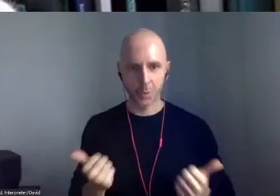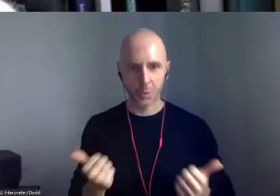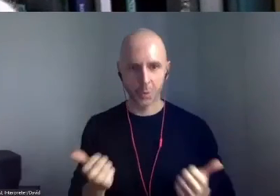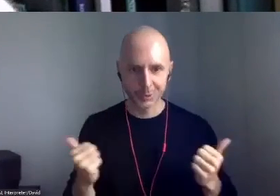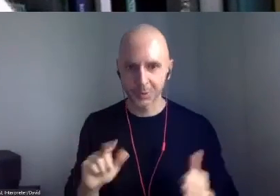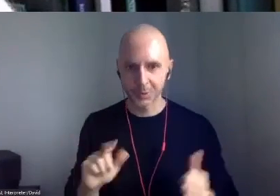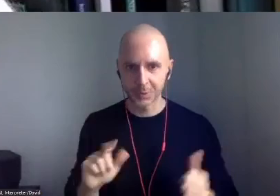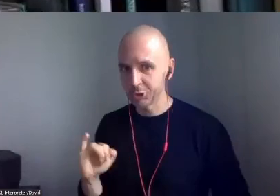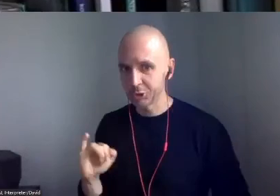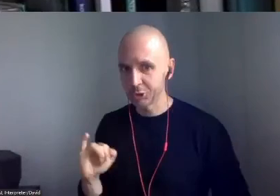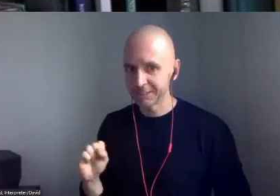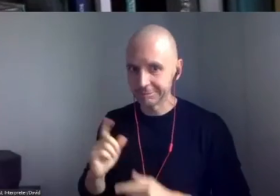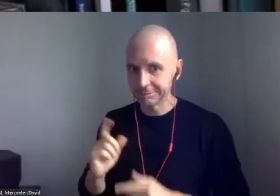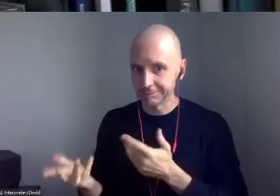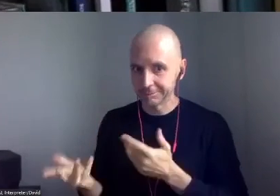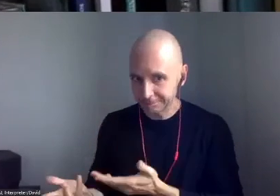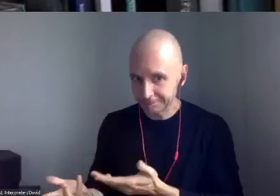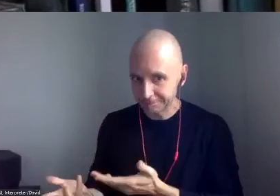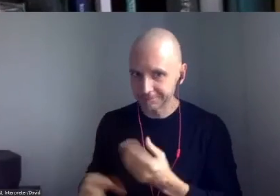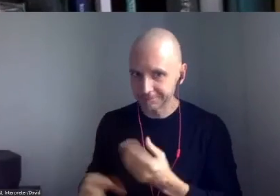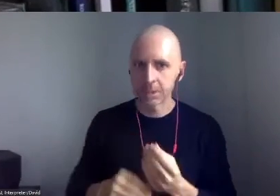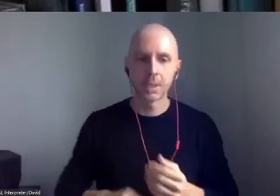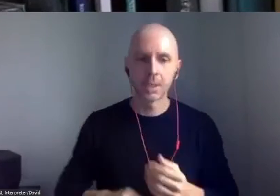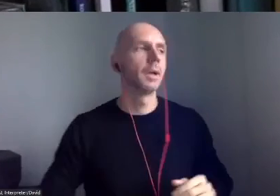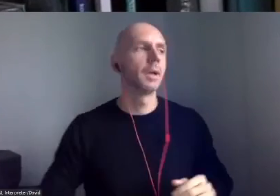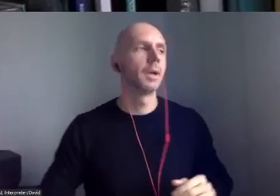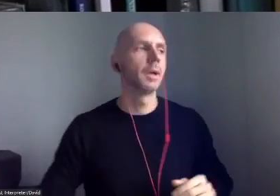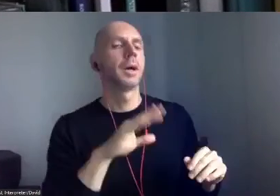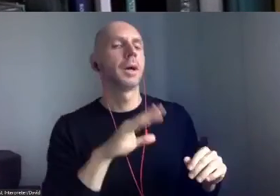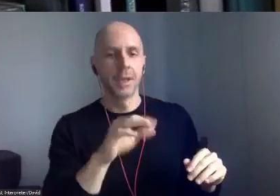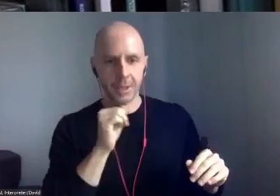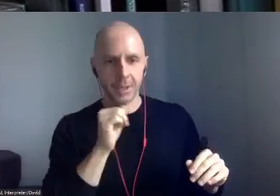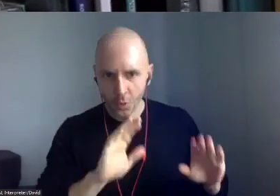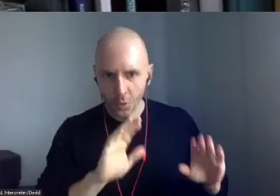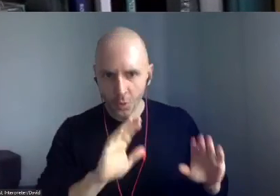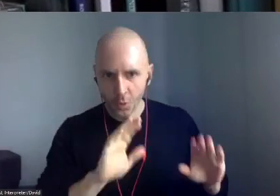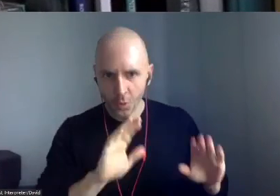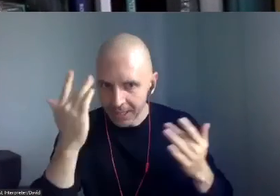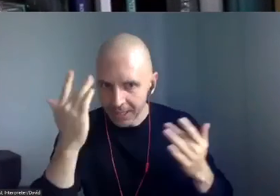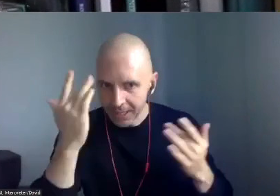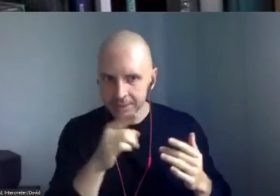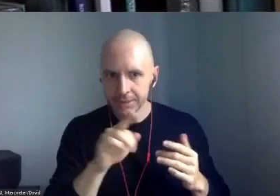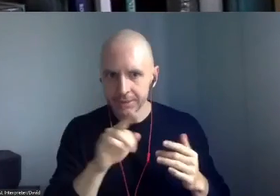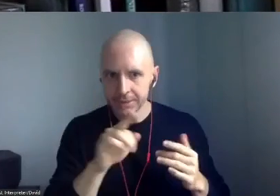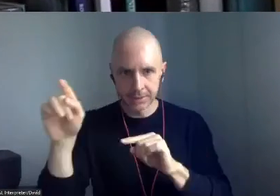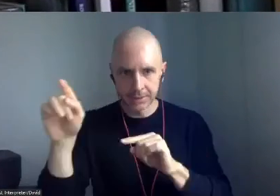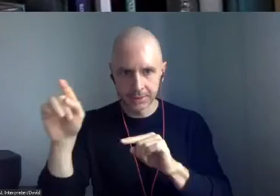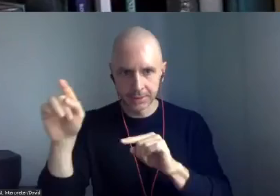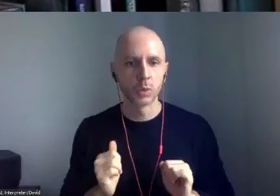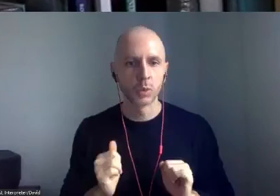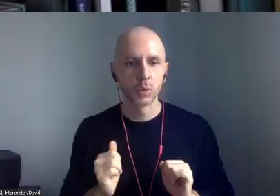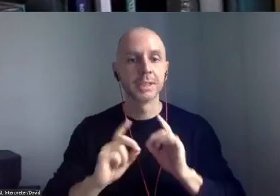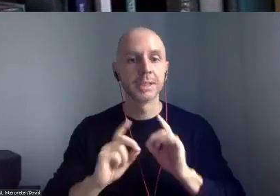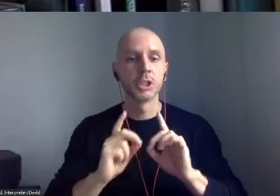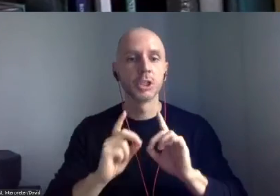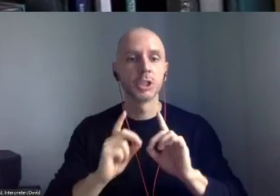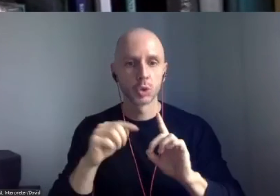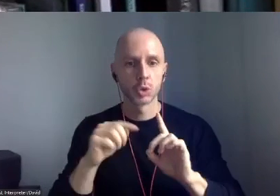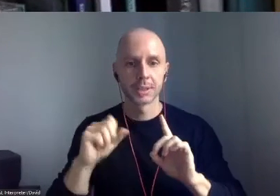Finally, don't forget to stop at the iNdigital space where you can engage with our officially selected digital and interactive and audio works